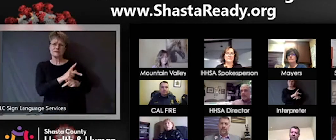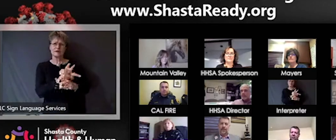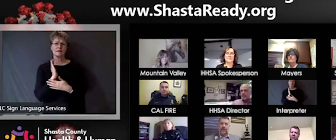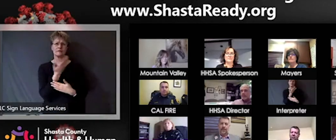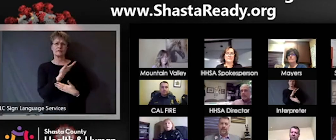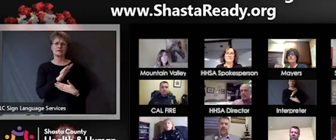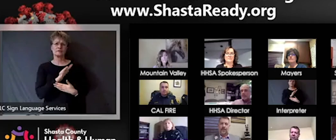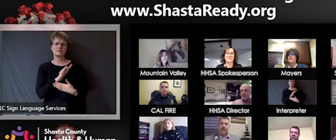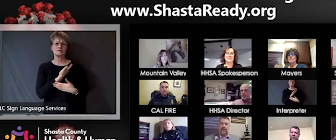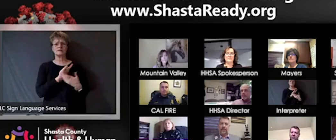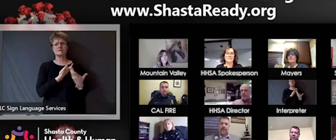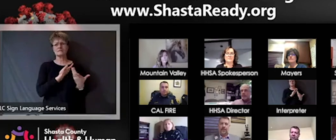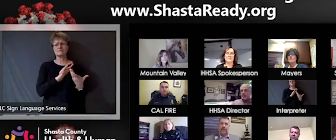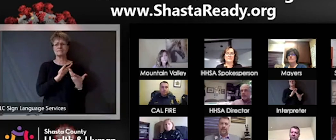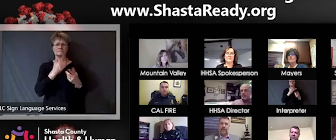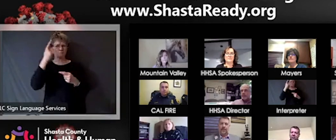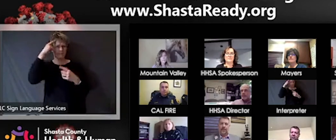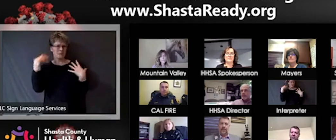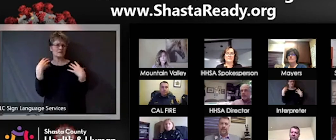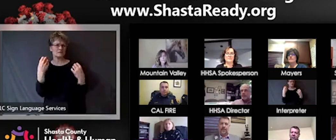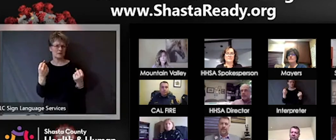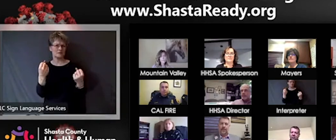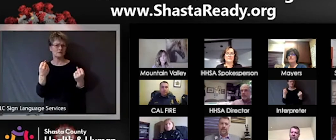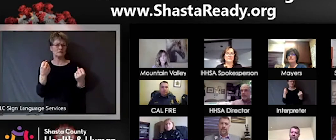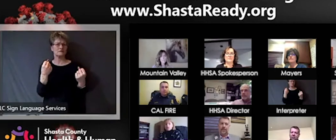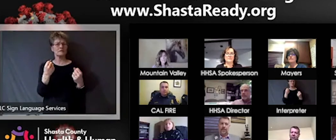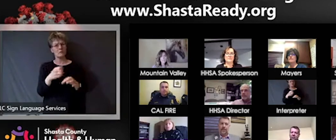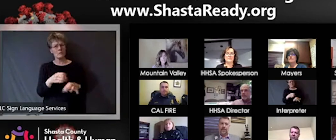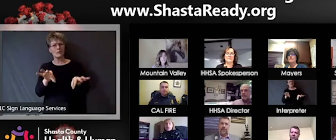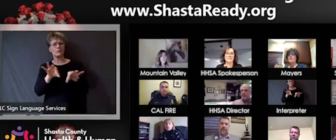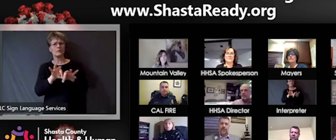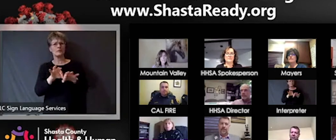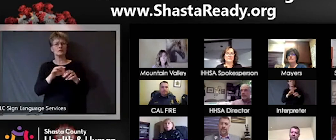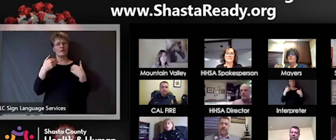of looking at it more positively and kind of looking at our attitude how